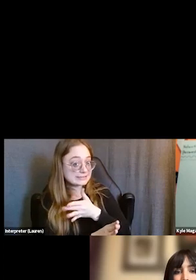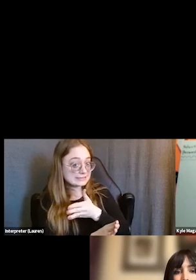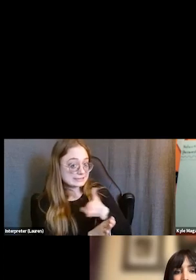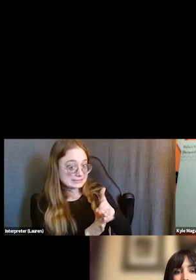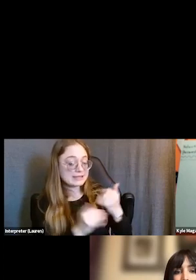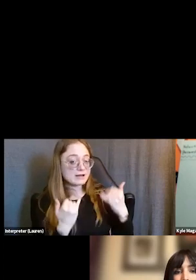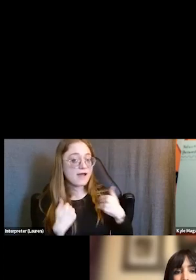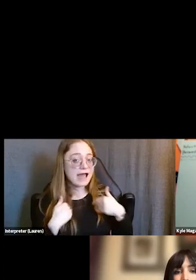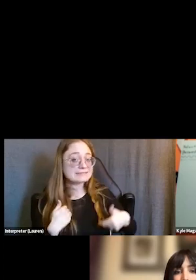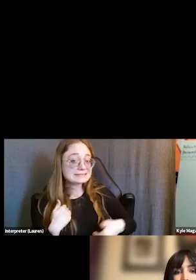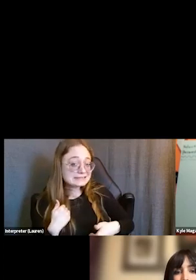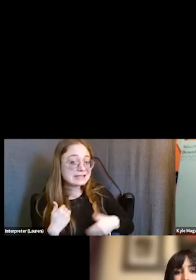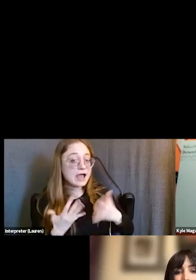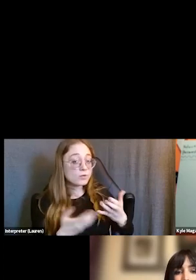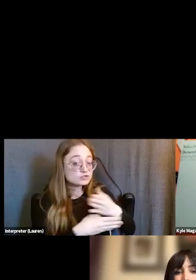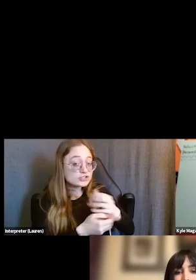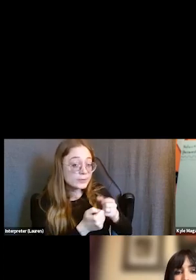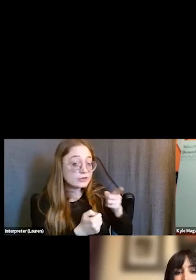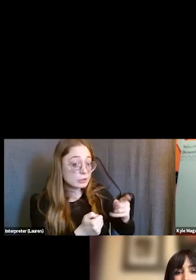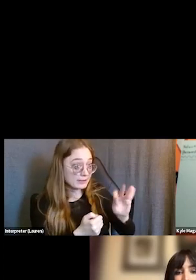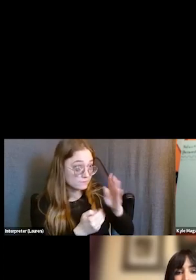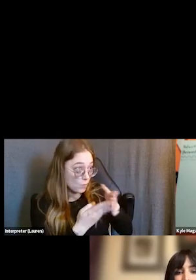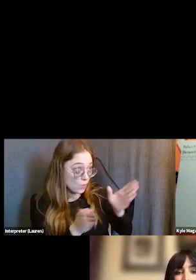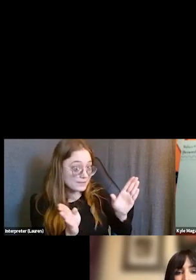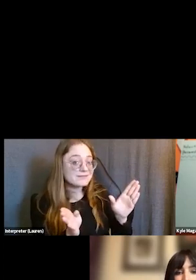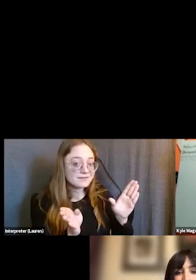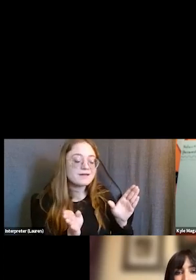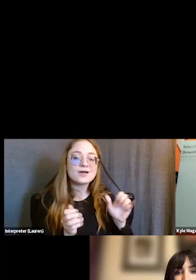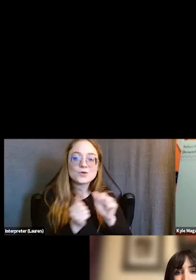that I'd like to share with you if you're open to it." And coming with both that level of connection